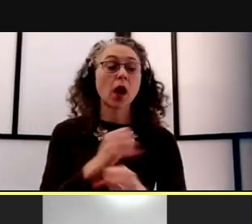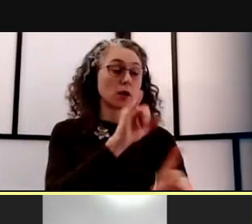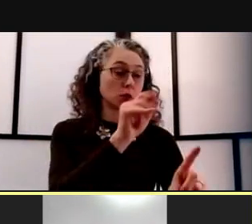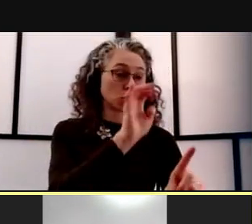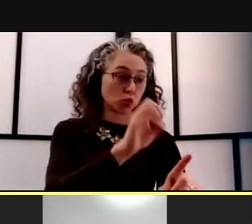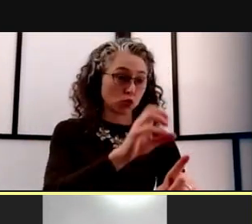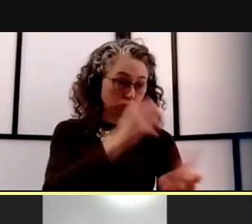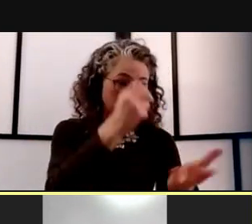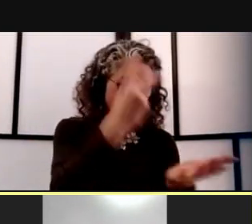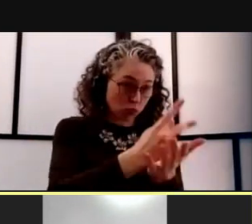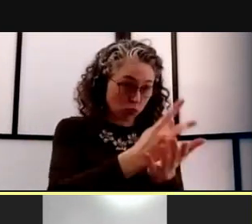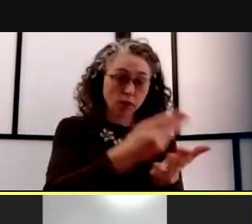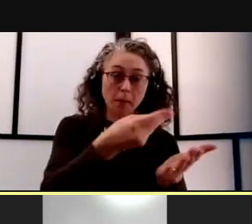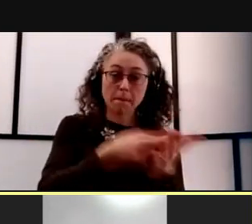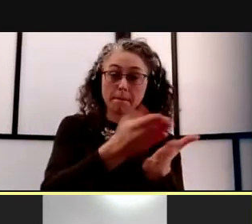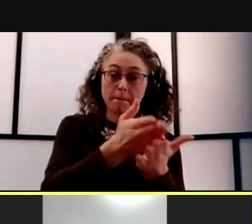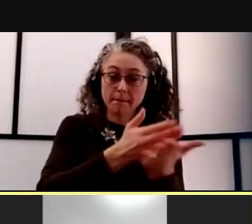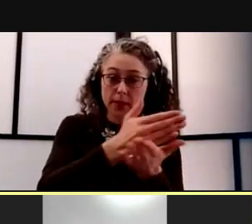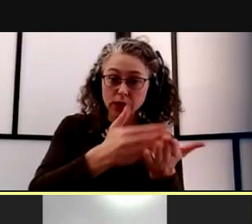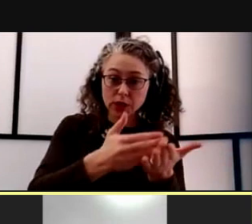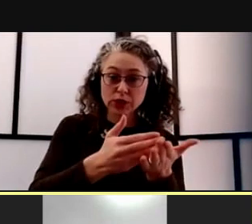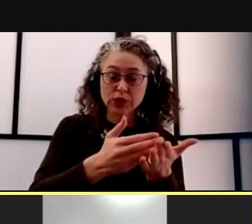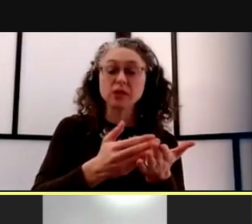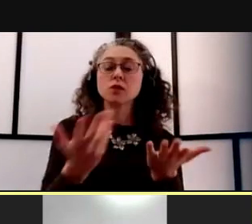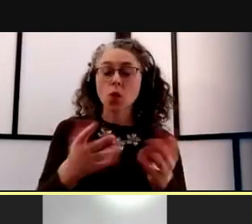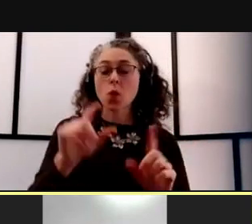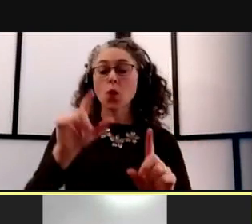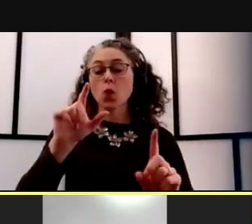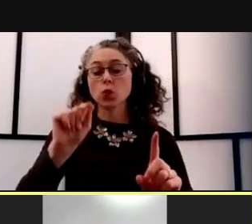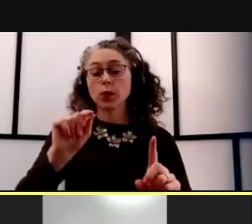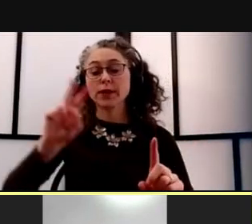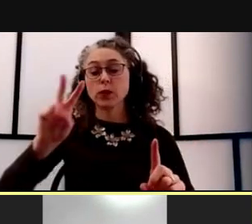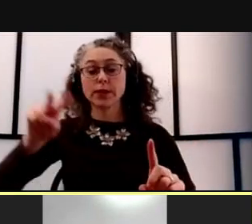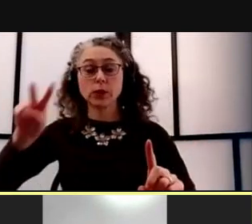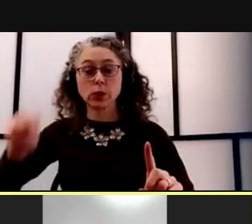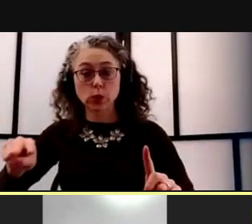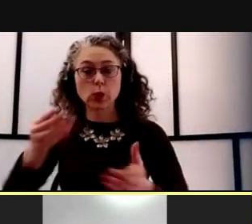our fiscal year 22 budget will allow for the following.